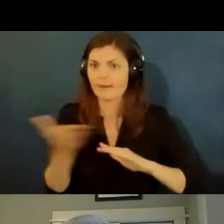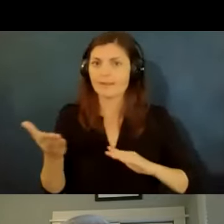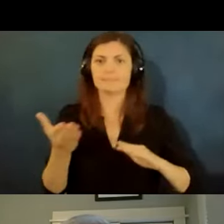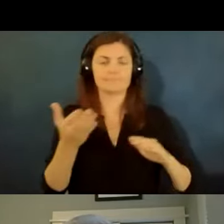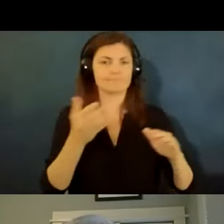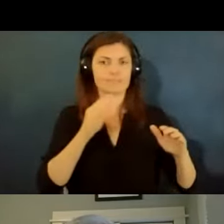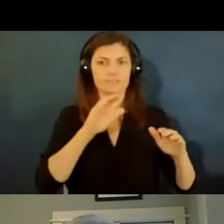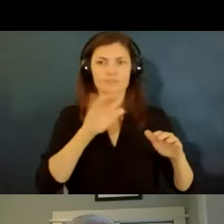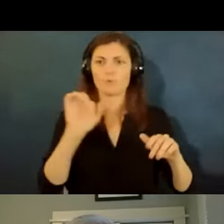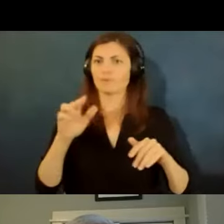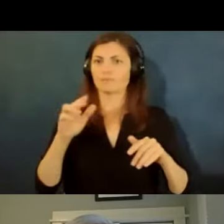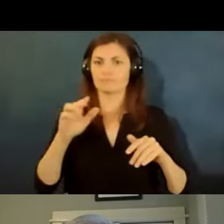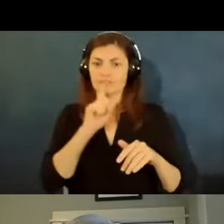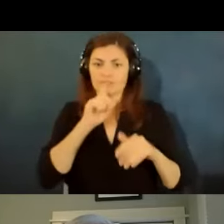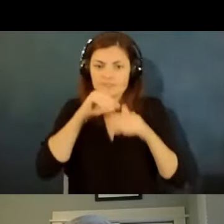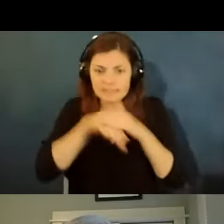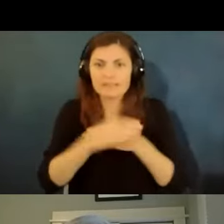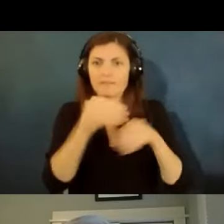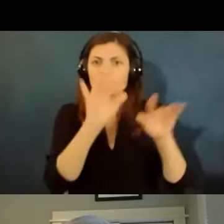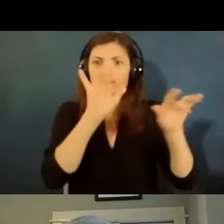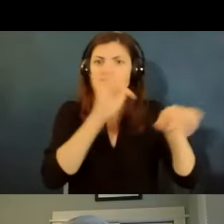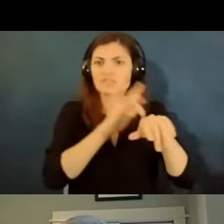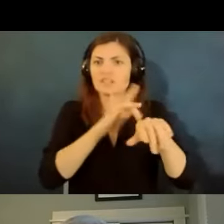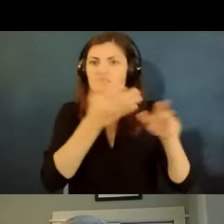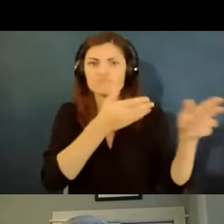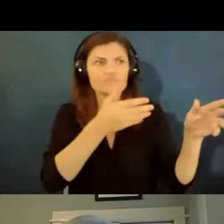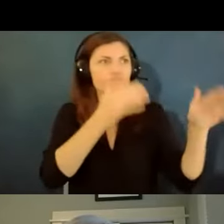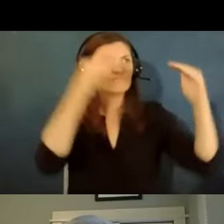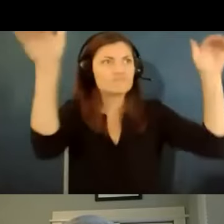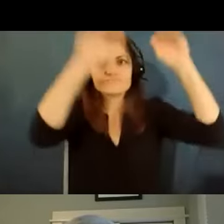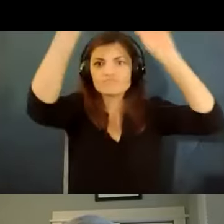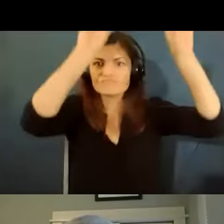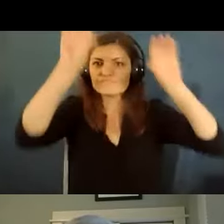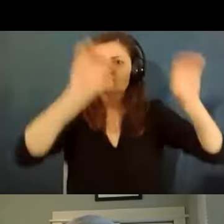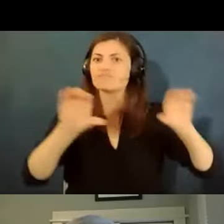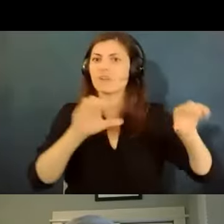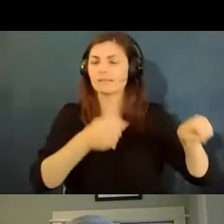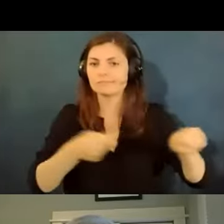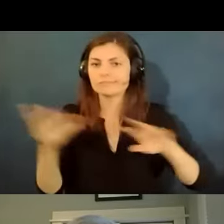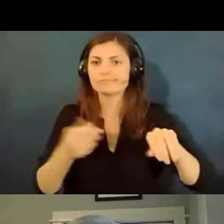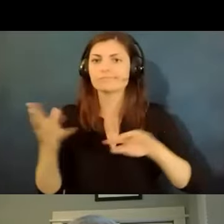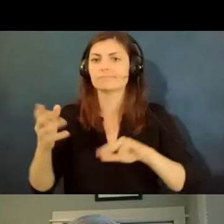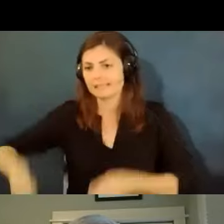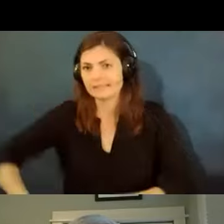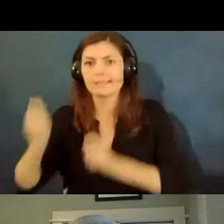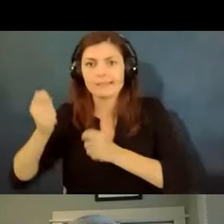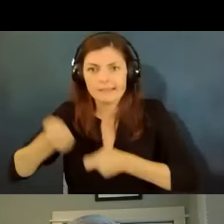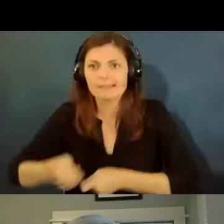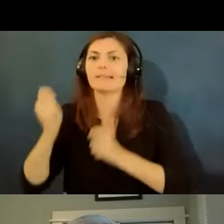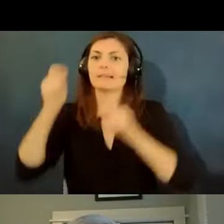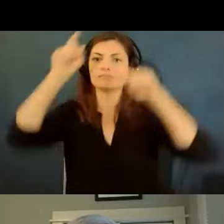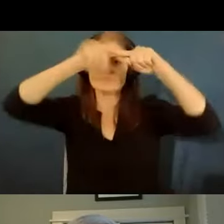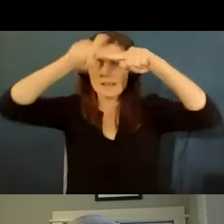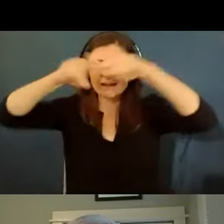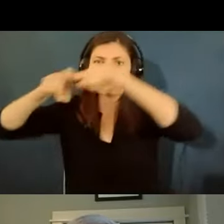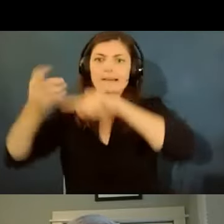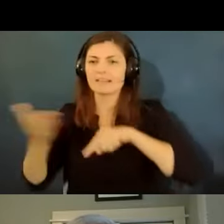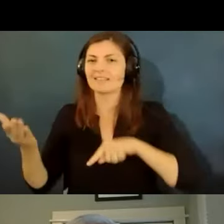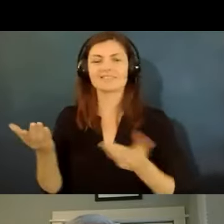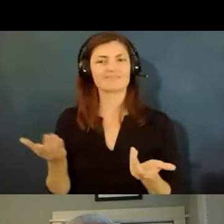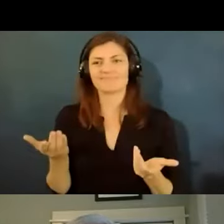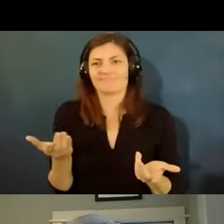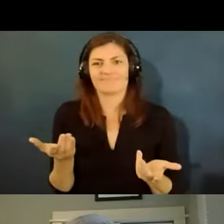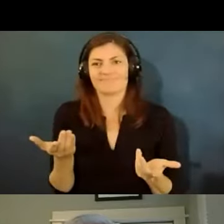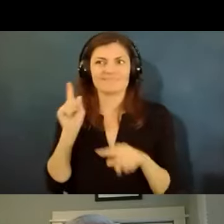touch things or you know dig things or hang things um that's uh that's often not not possible